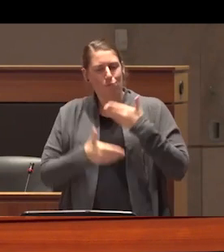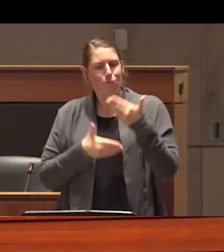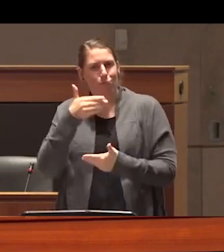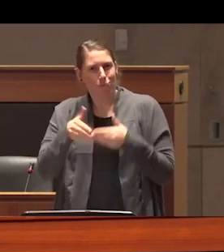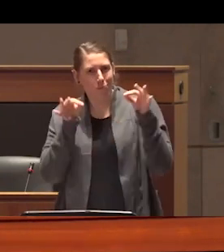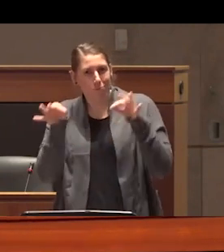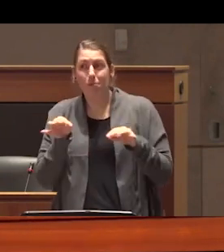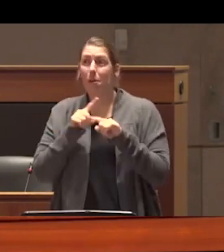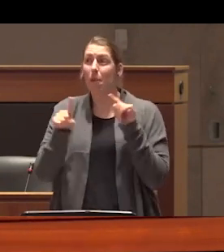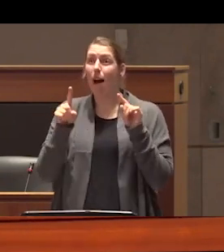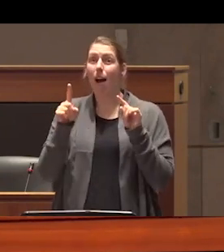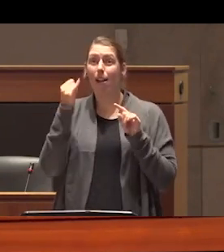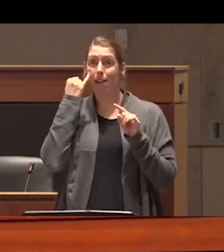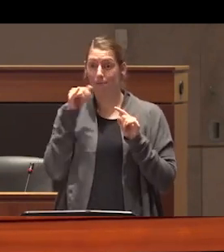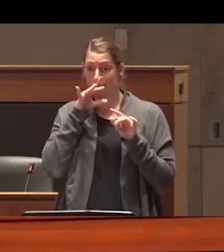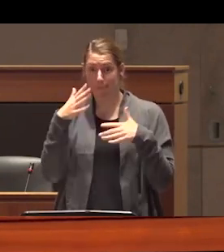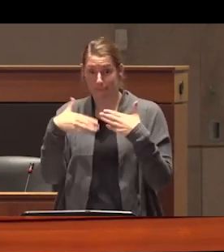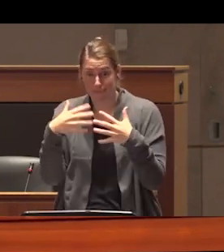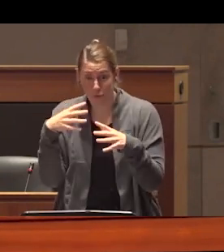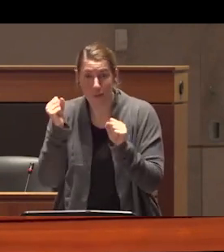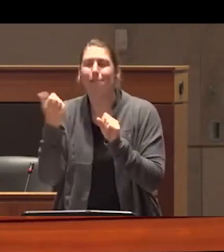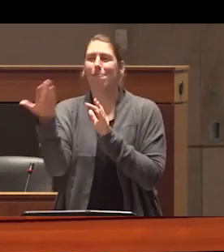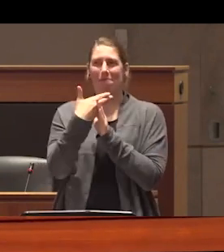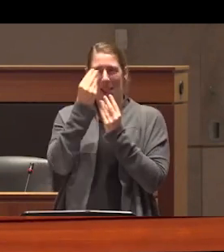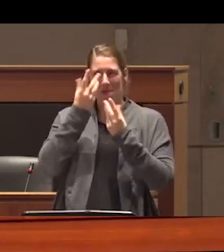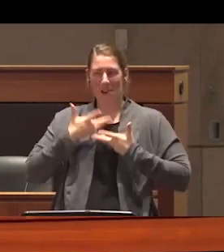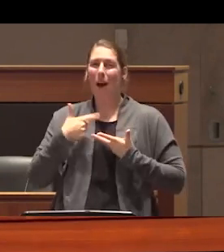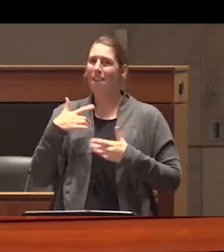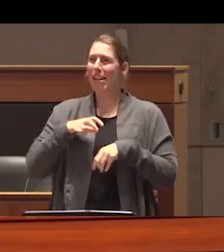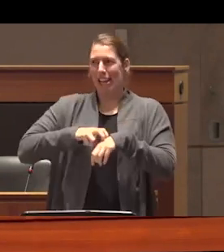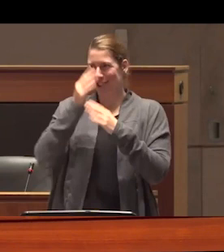uh feel free to flag if I'm starting to get a bit too rapid I am a little bit anxious and I'm